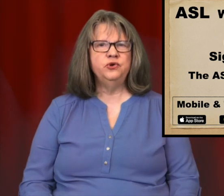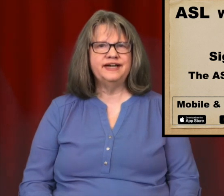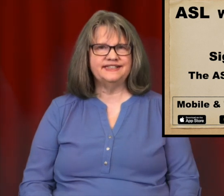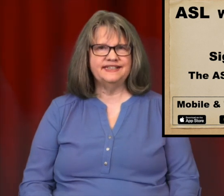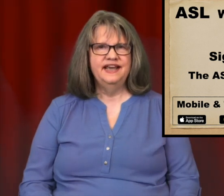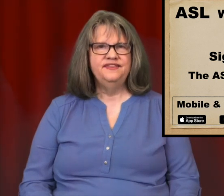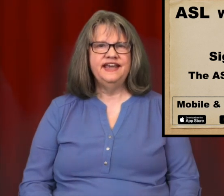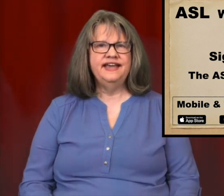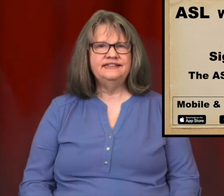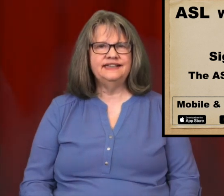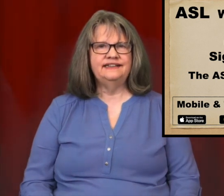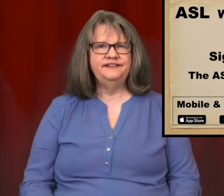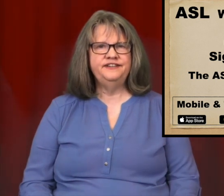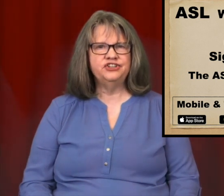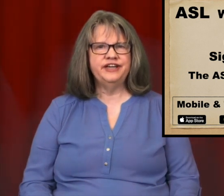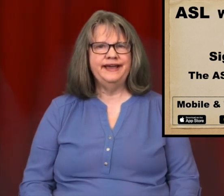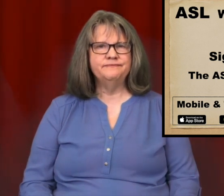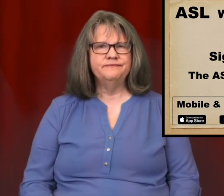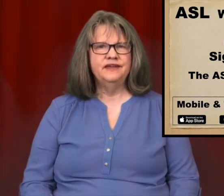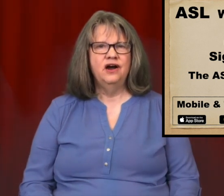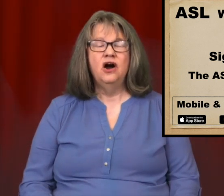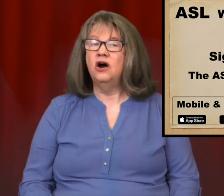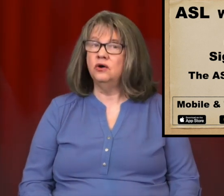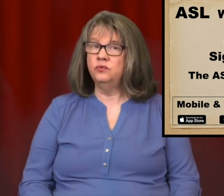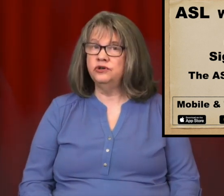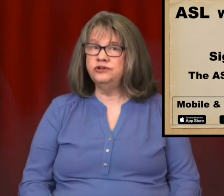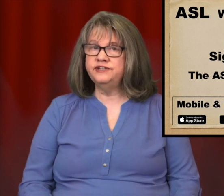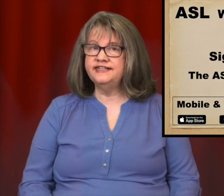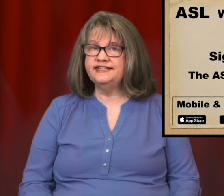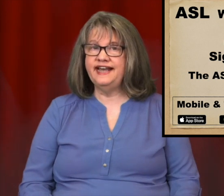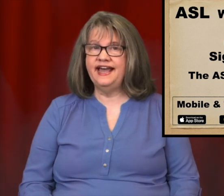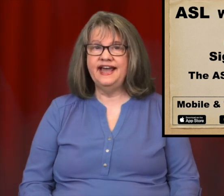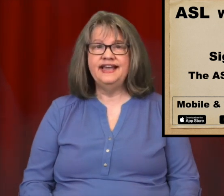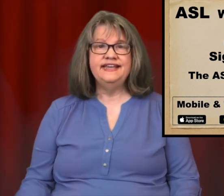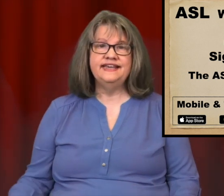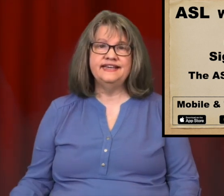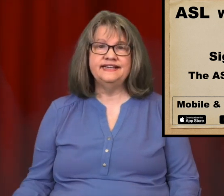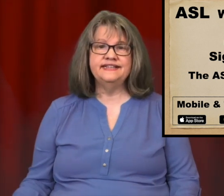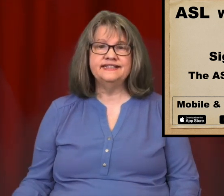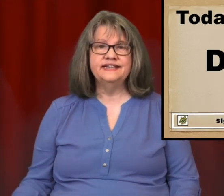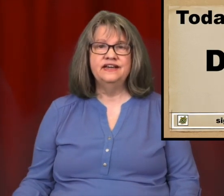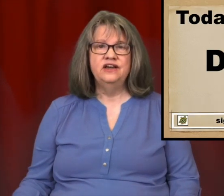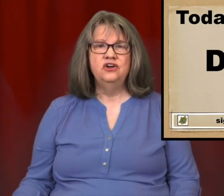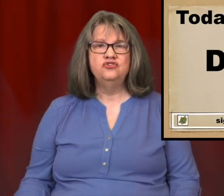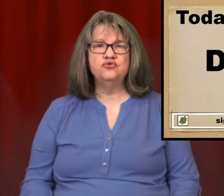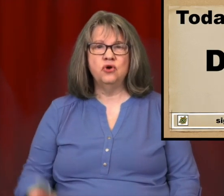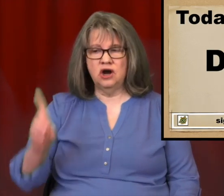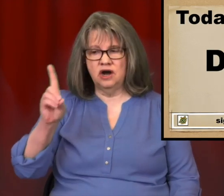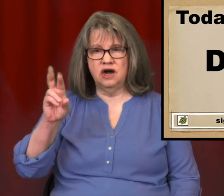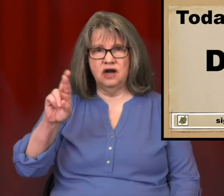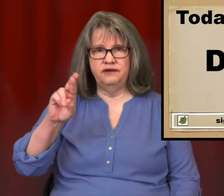SignCueQuest, the ASL Adventure Game. Our word today is